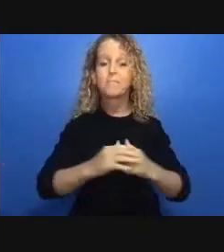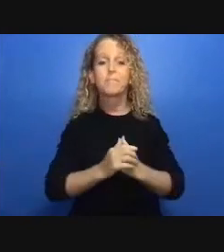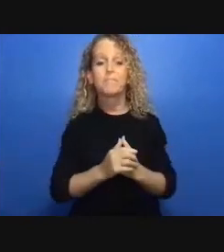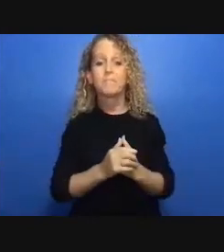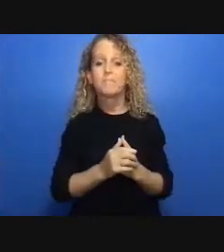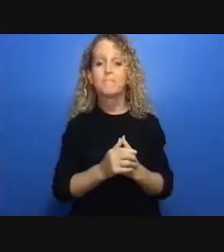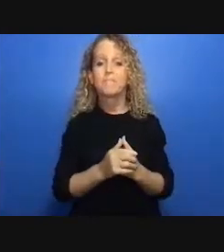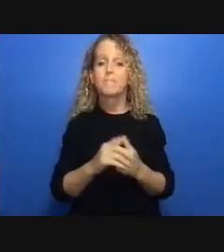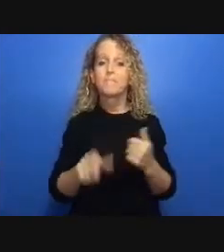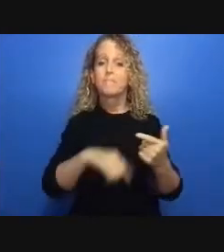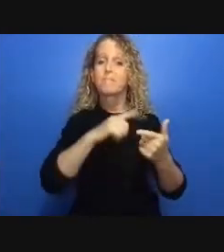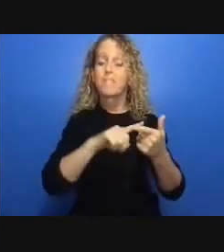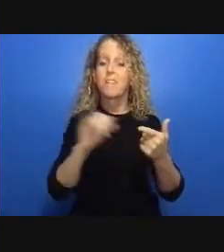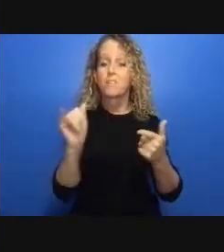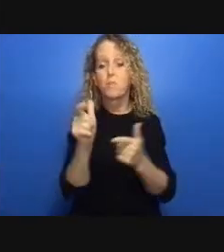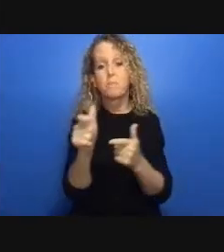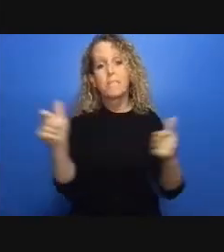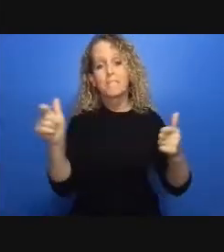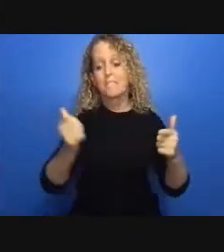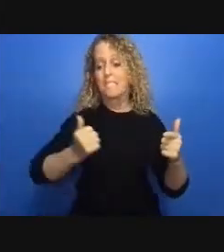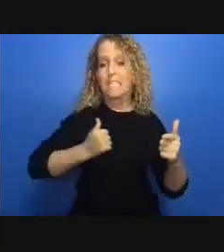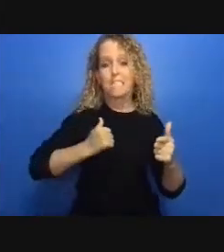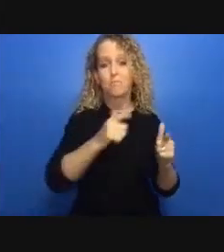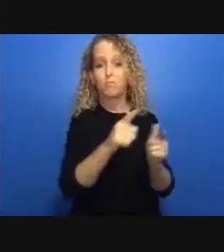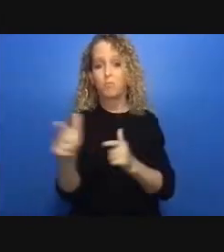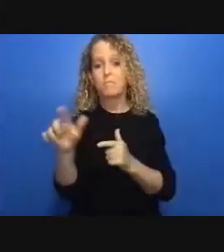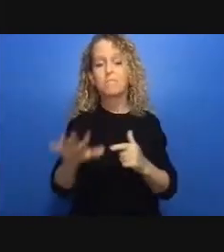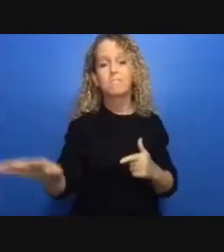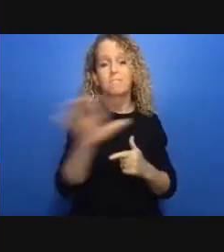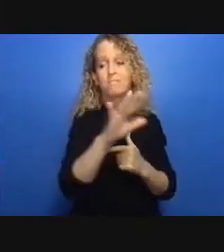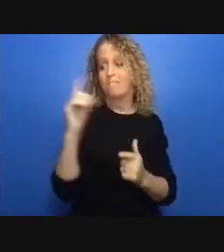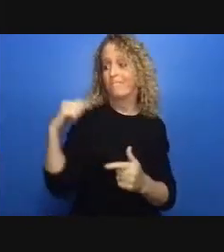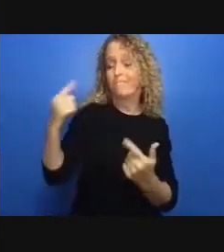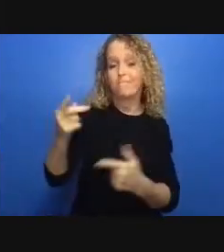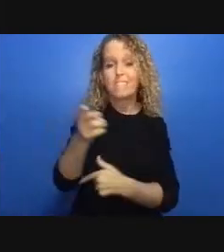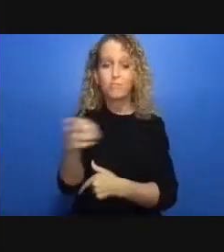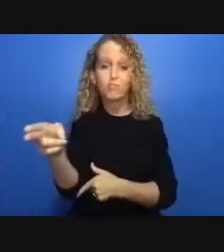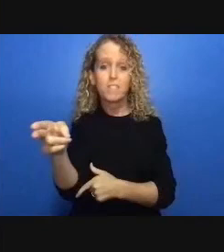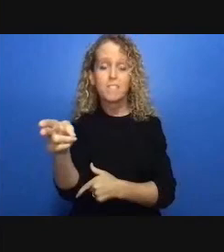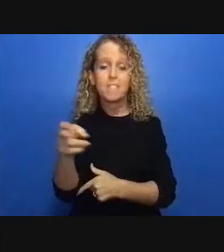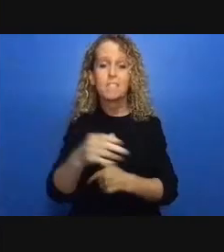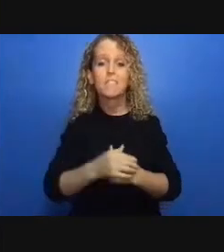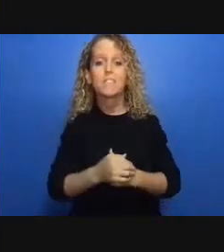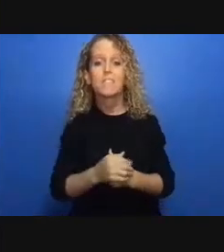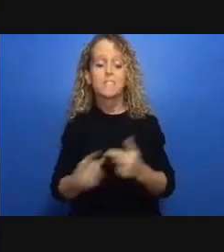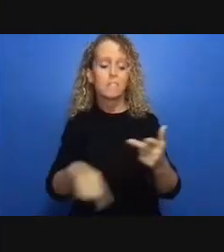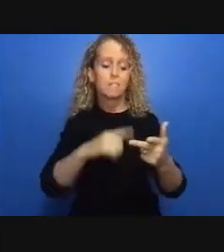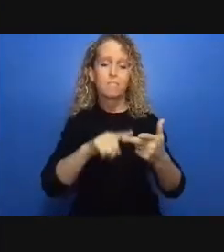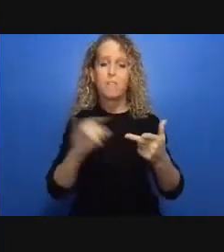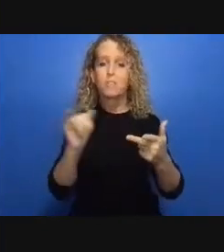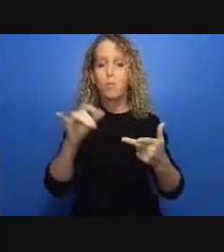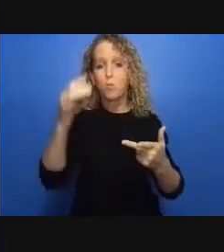as well as people who are experiencing violence so a few observations regarding the the access